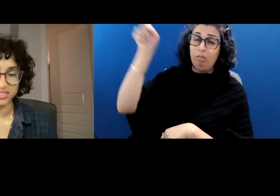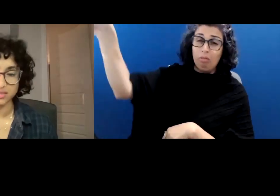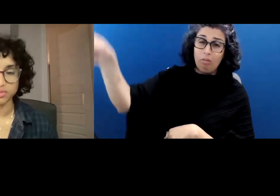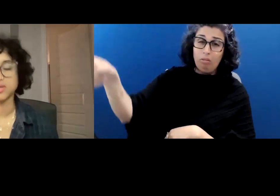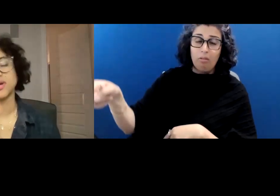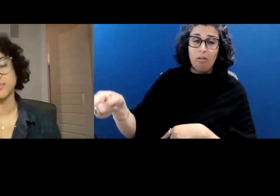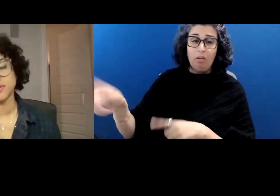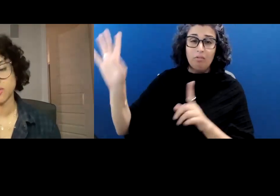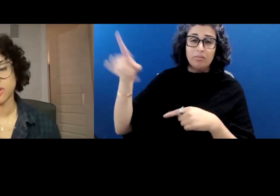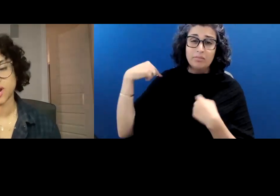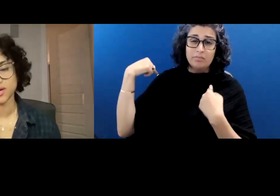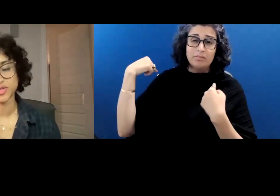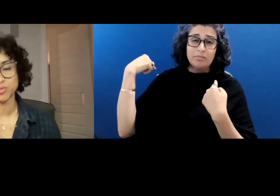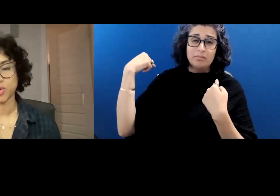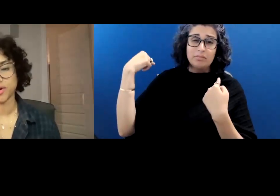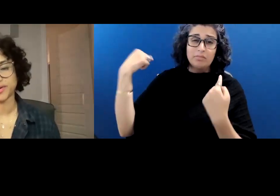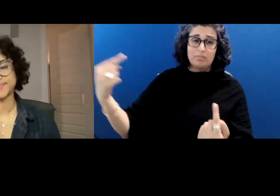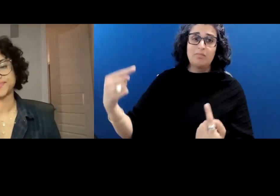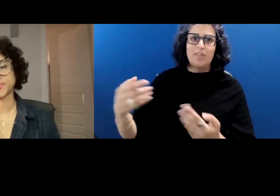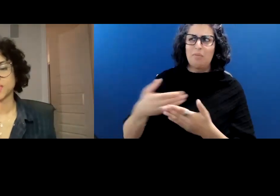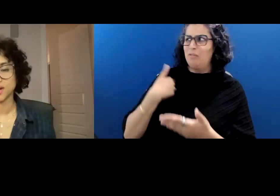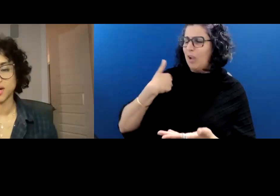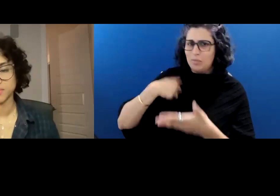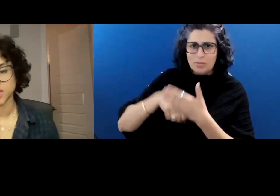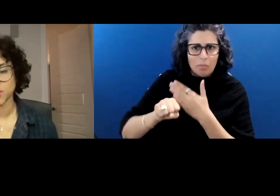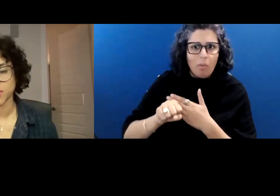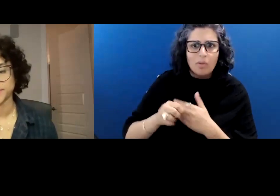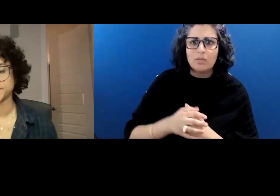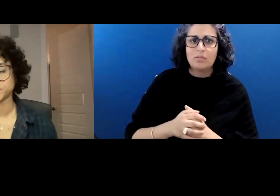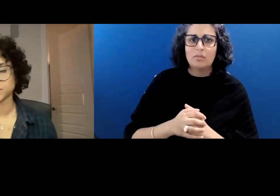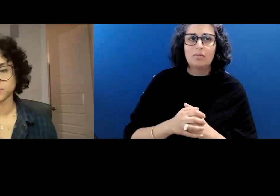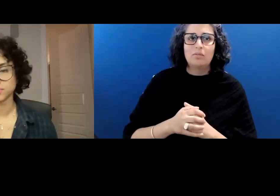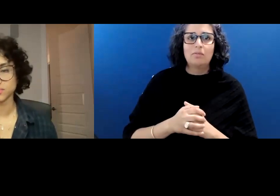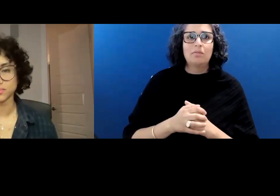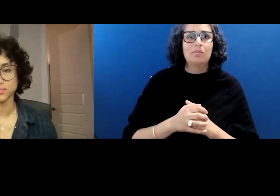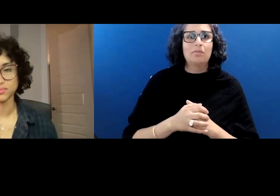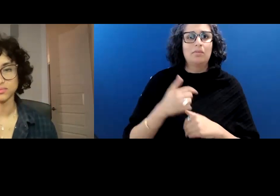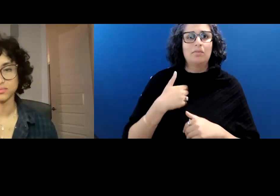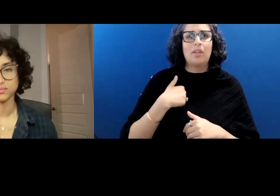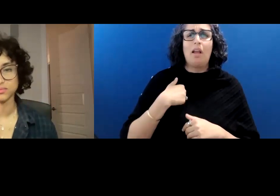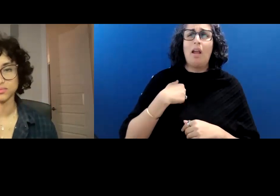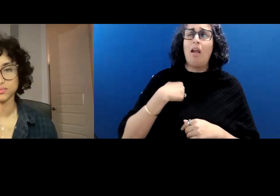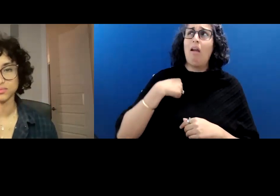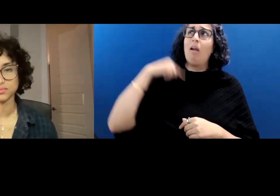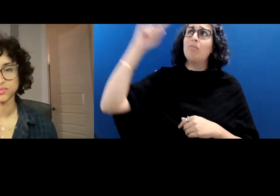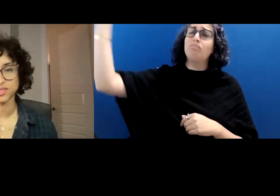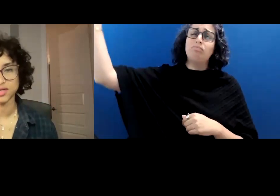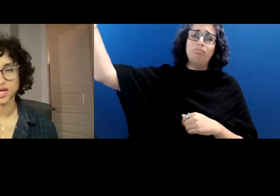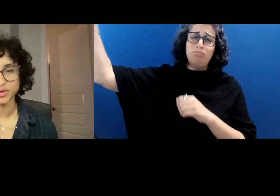deep before I was born. A meteor.